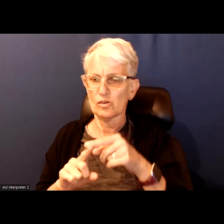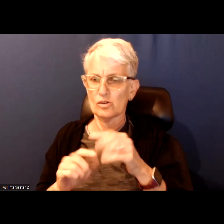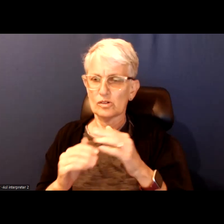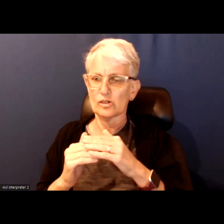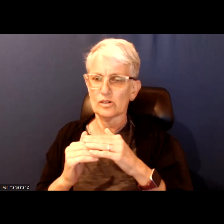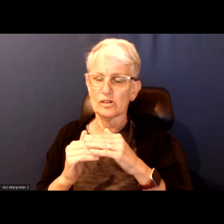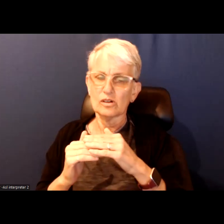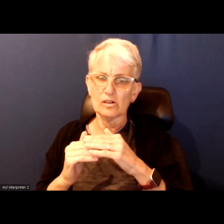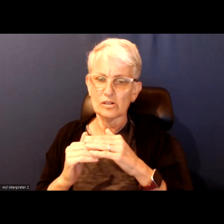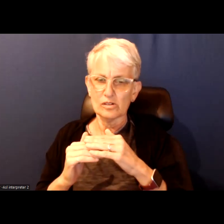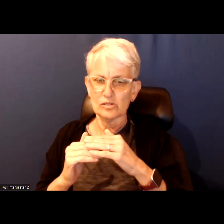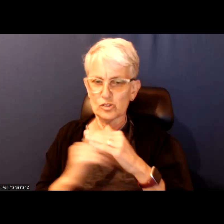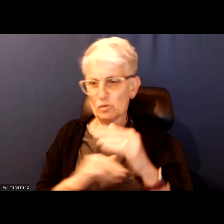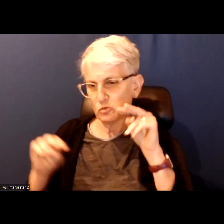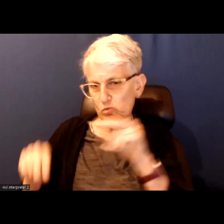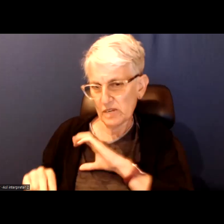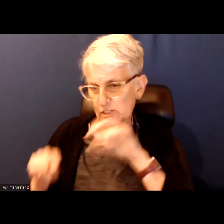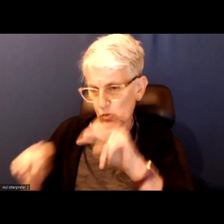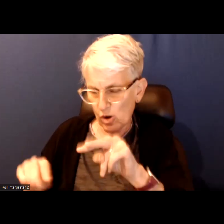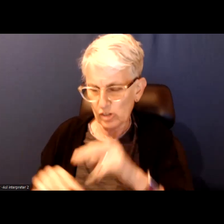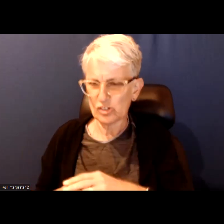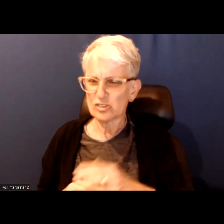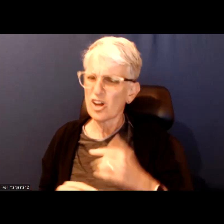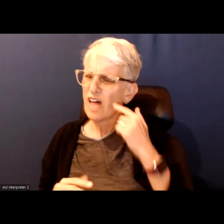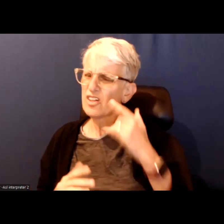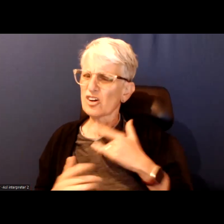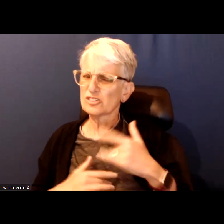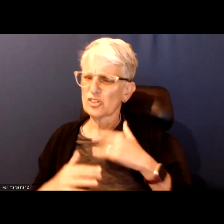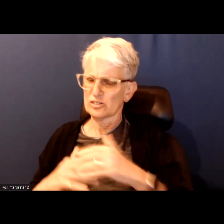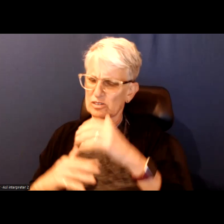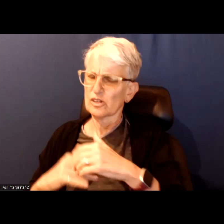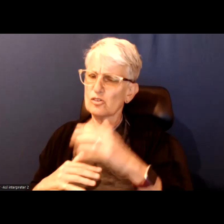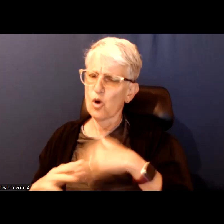The concerns of indigenous people I think are really broad.